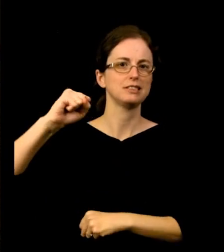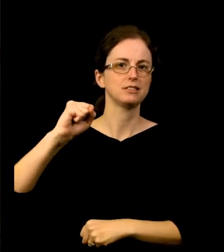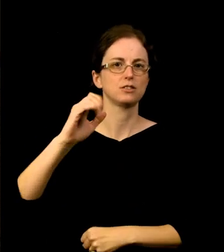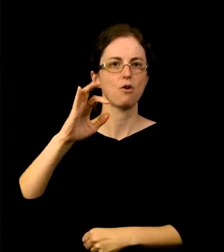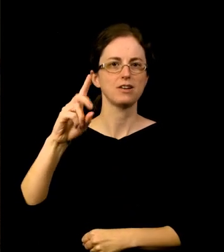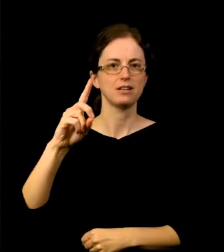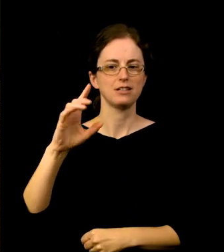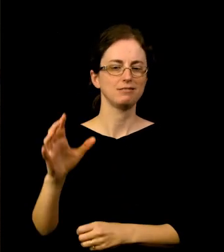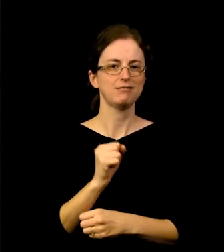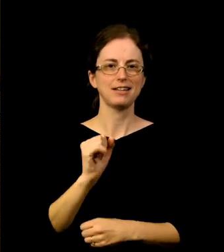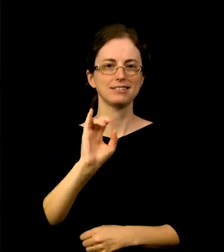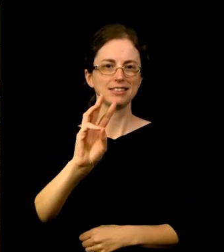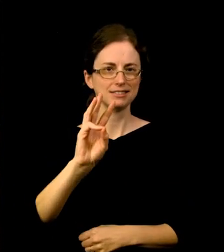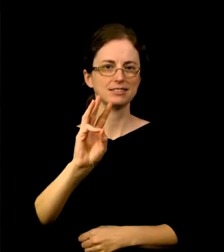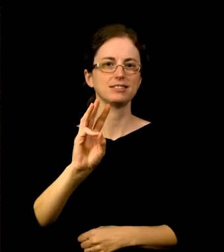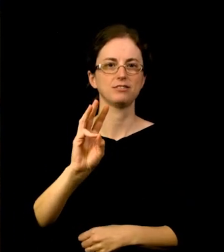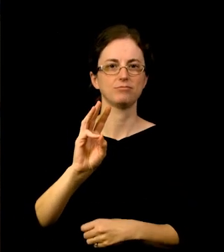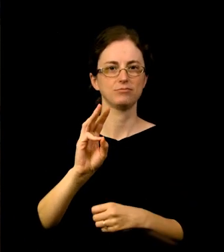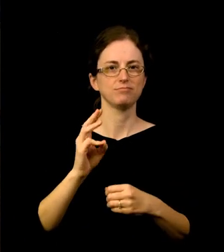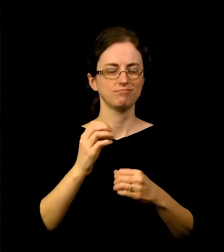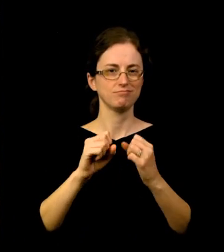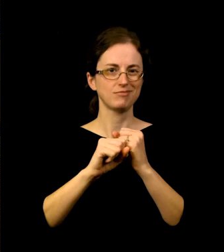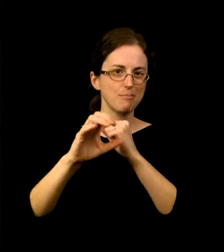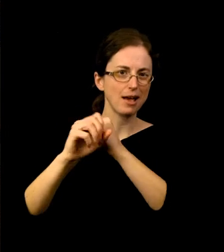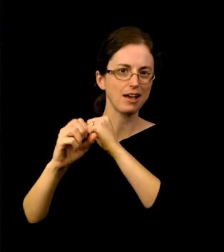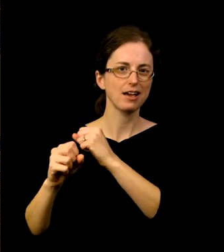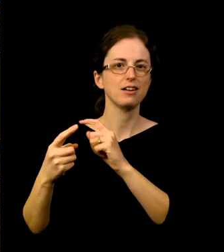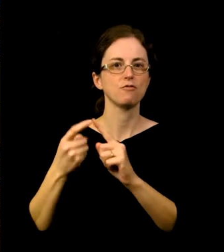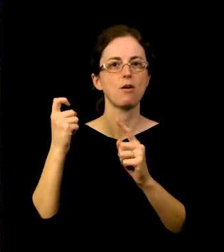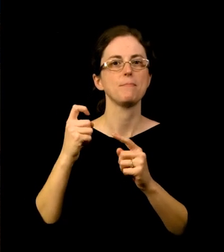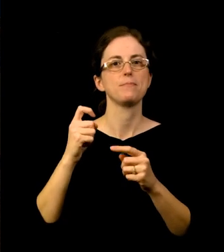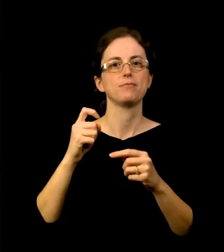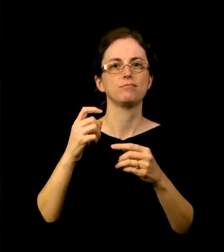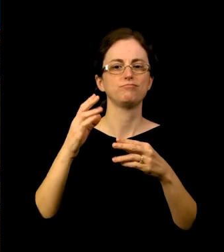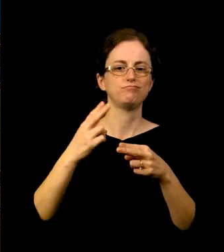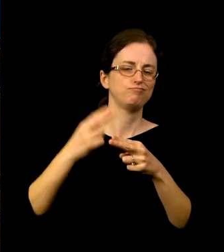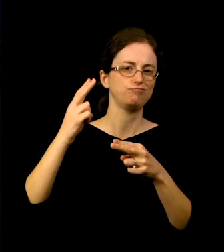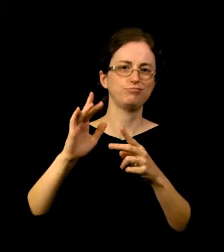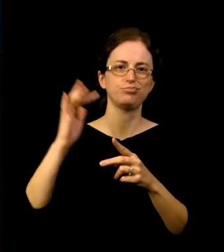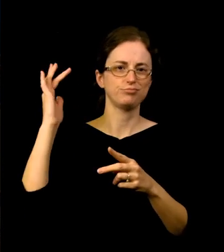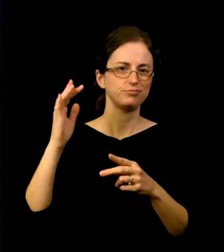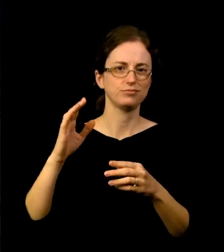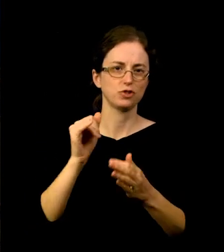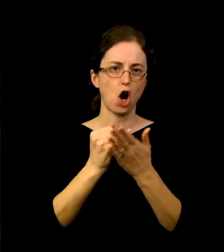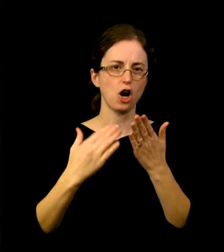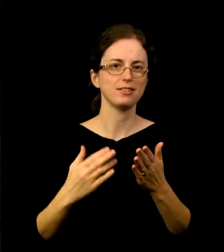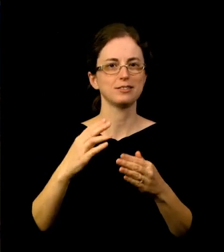to share the message of resistance and hope from renowned artist, Portland native, and Museum board member Carrie Mae Weems.